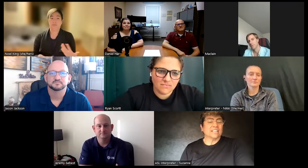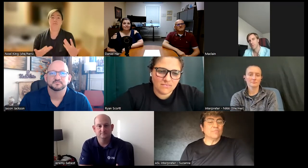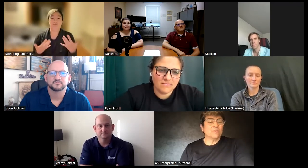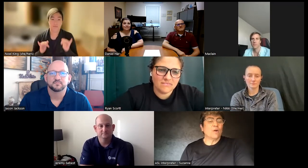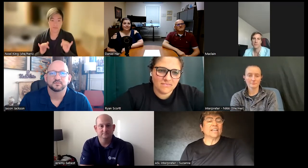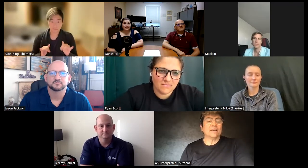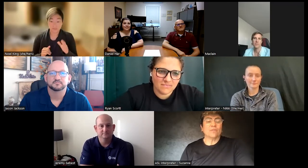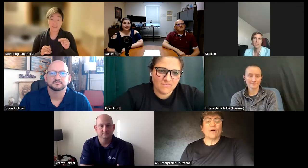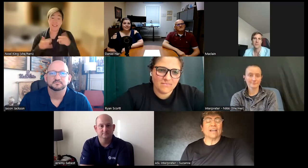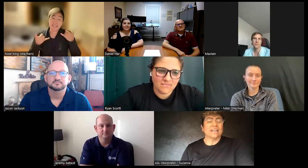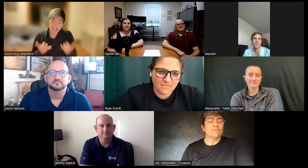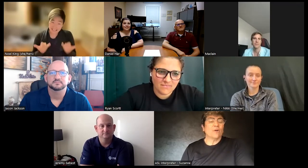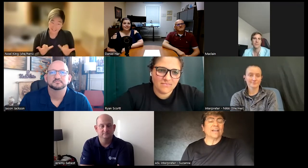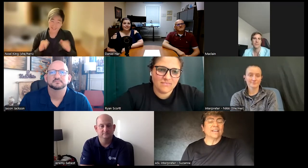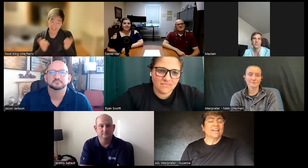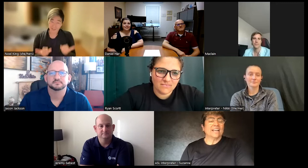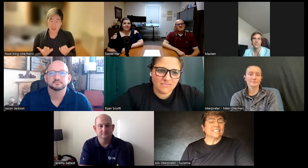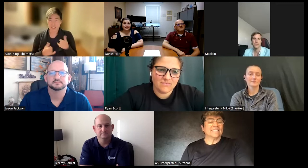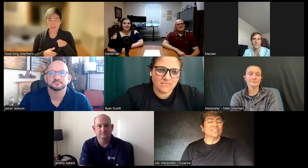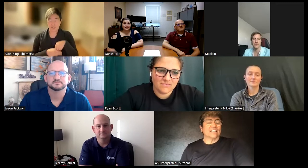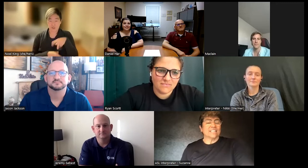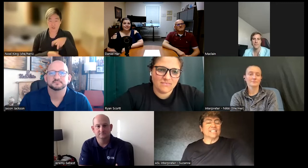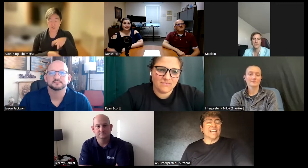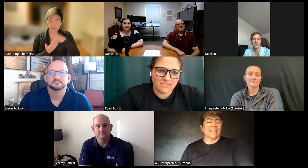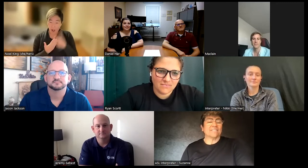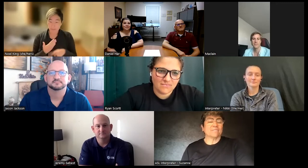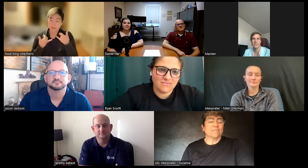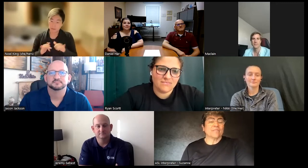said keep going keep going keep going and still to this day